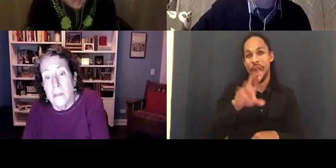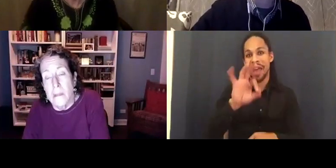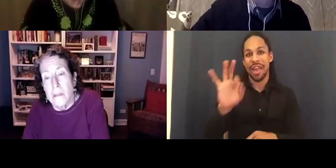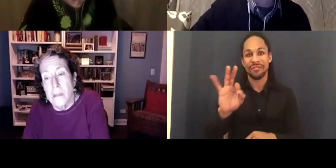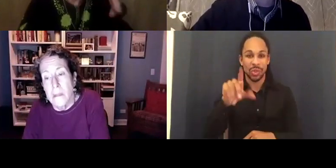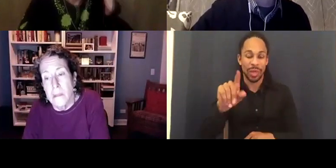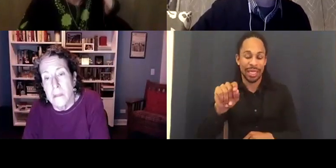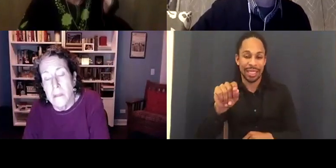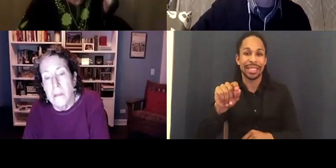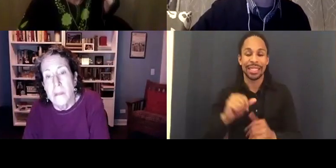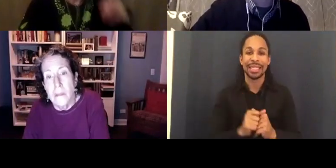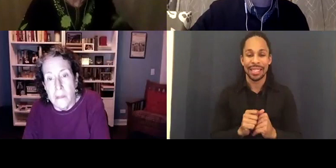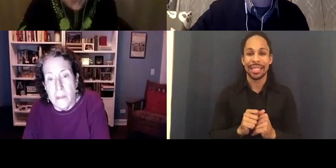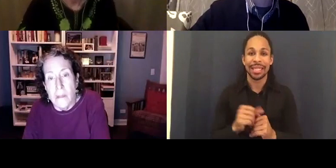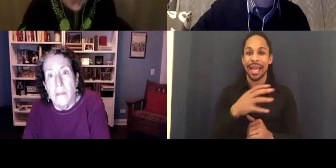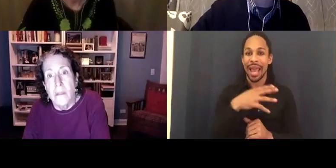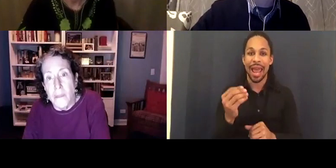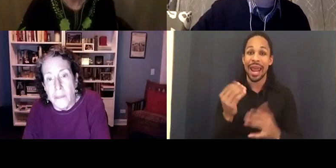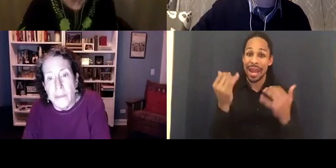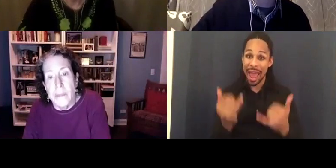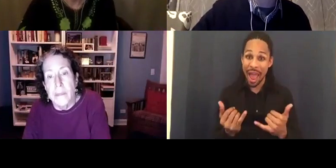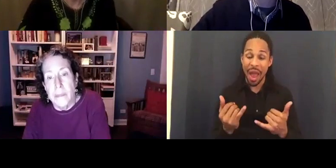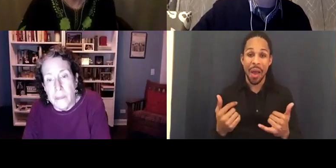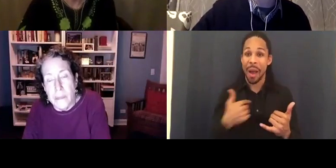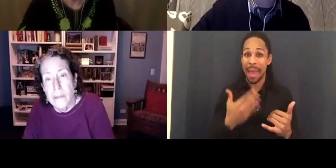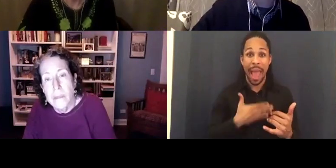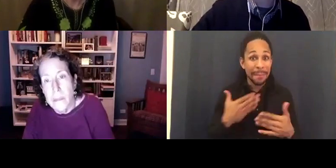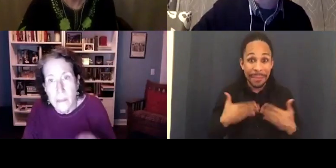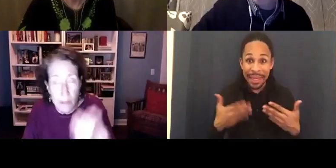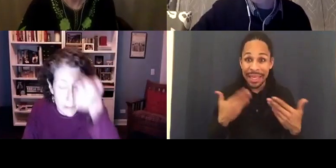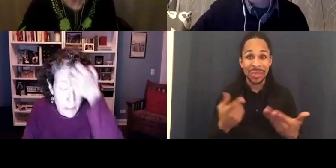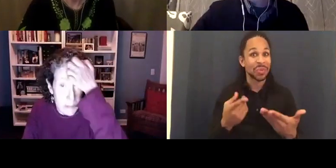And now it gives me great pleasure to introduce our panel.